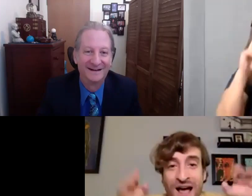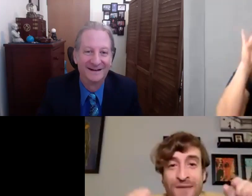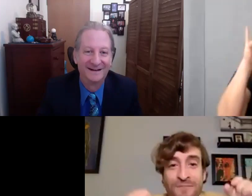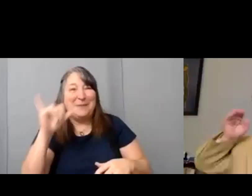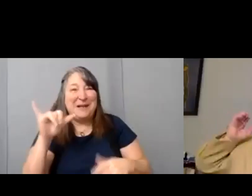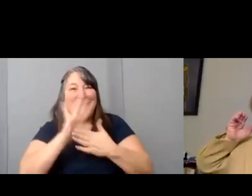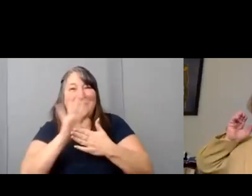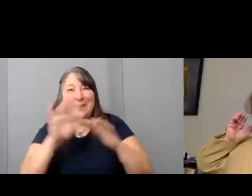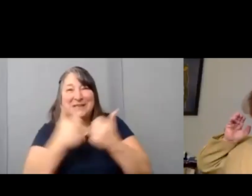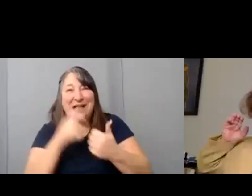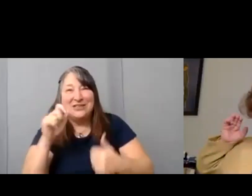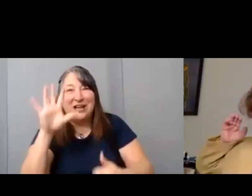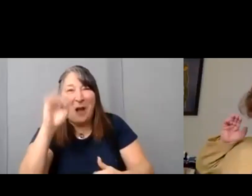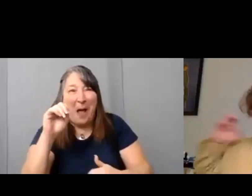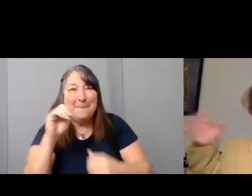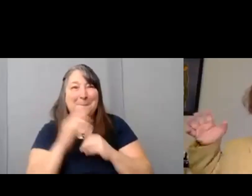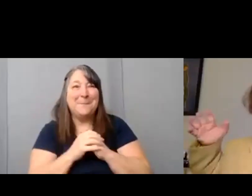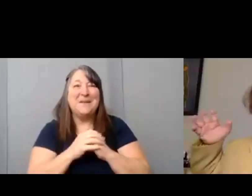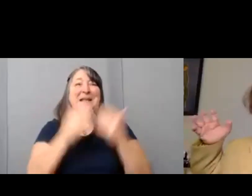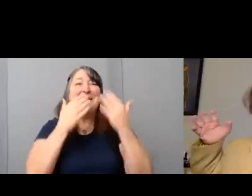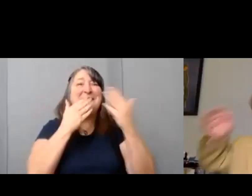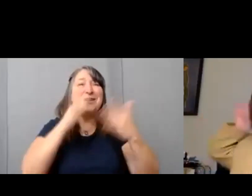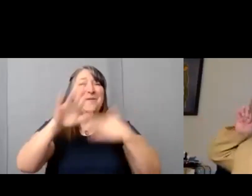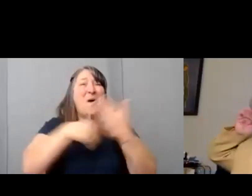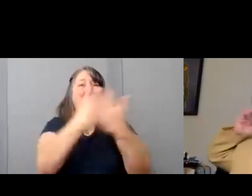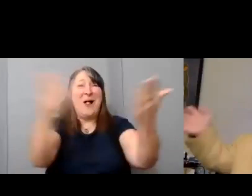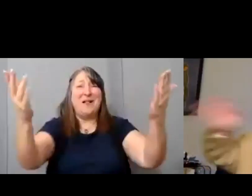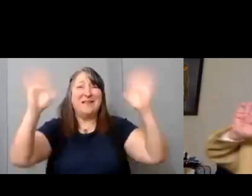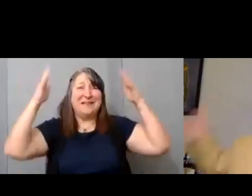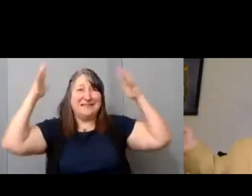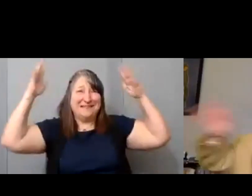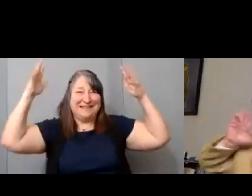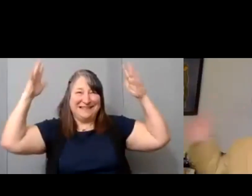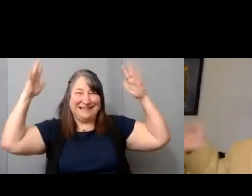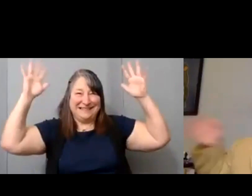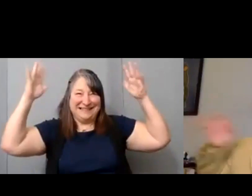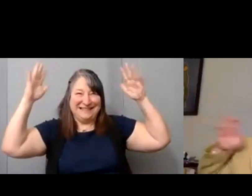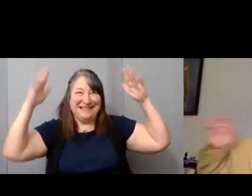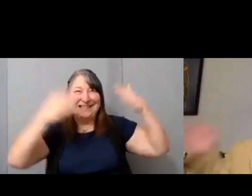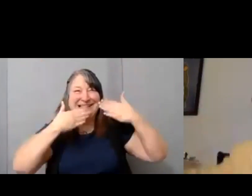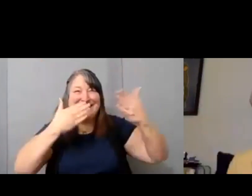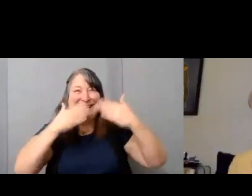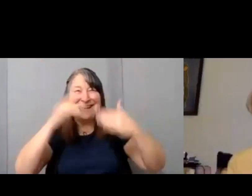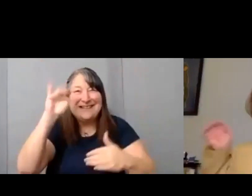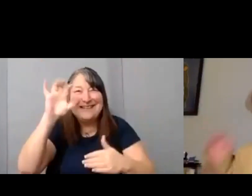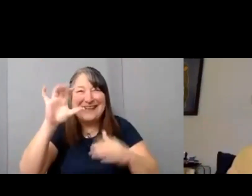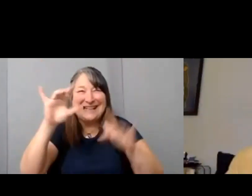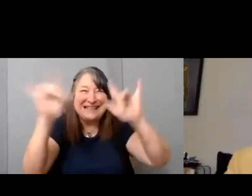Uh, thank you all. [David] Thank you Nic. [Diana] Bye.